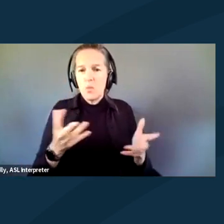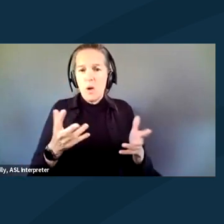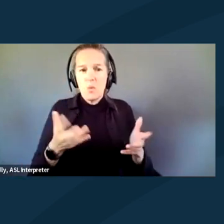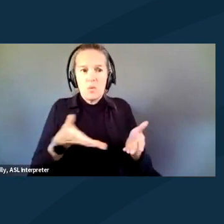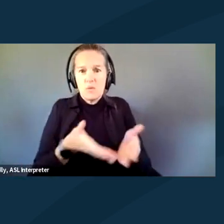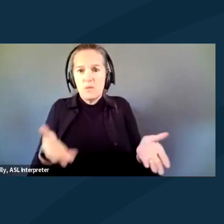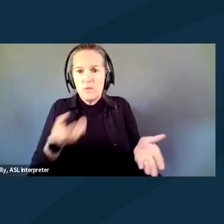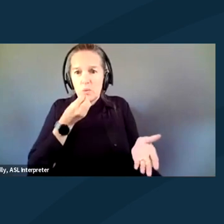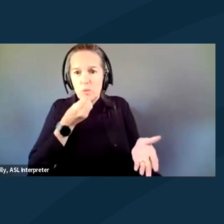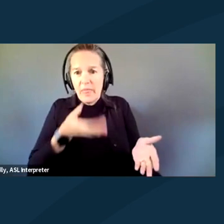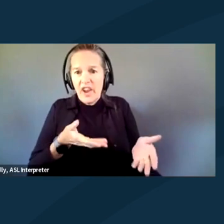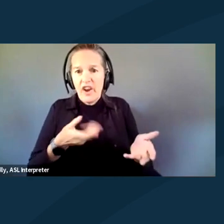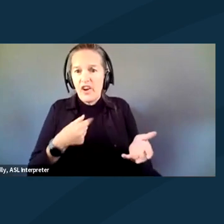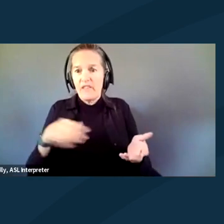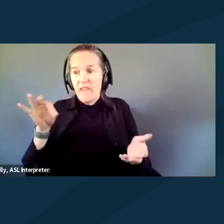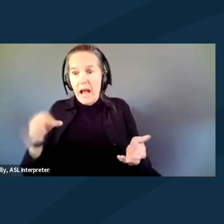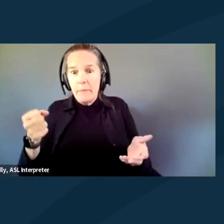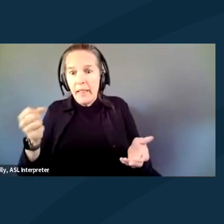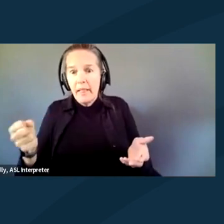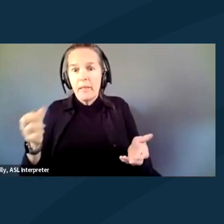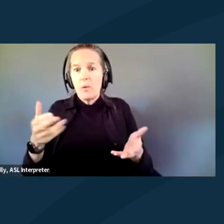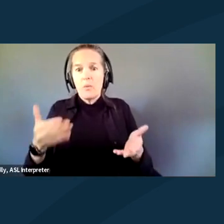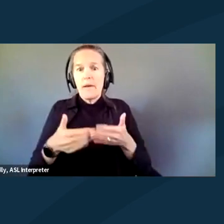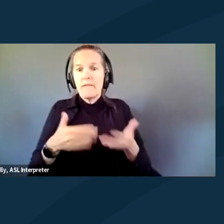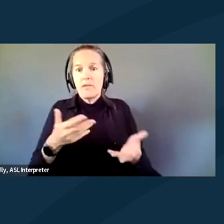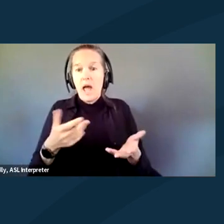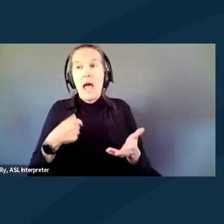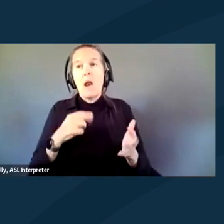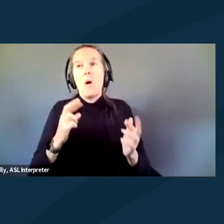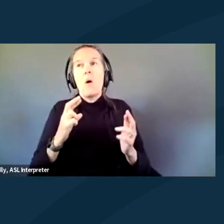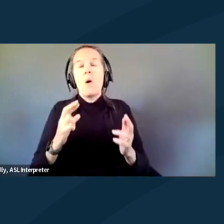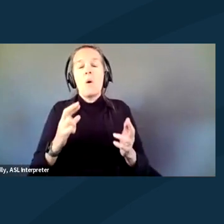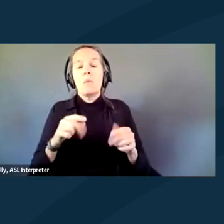find the milk or whatever and hope the goodness they wasn't something that I was allergic to